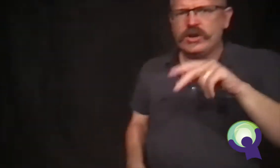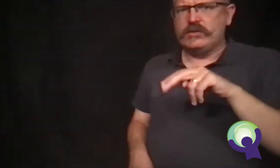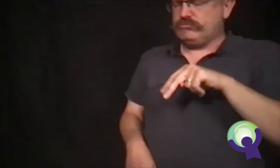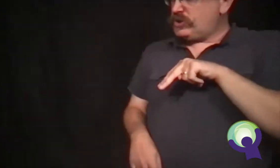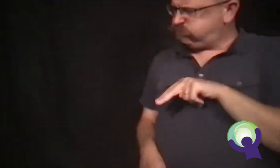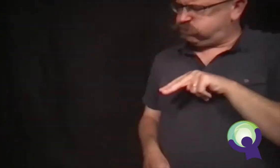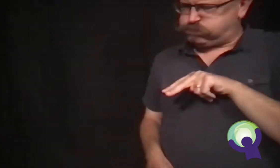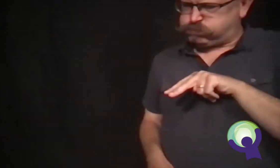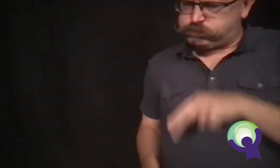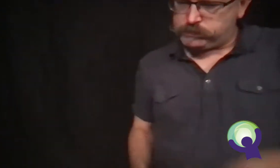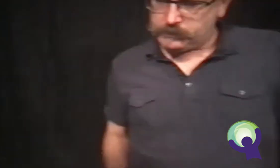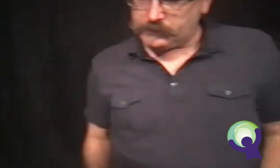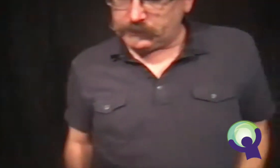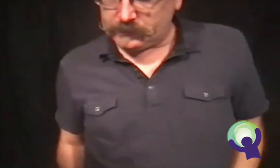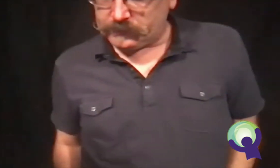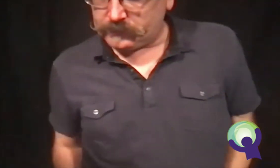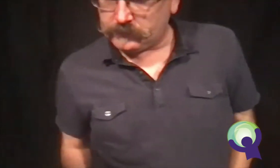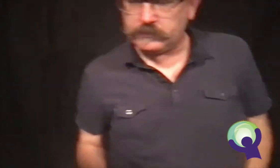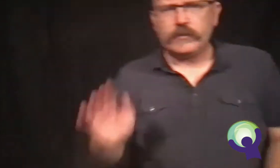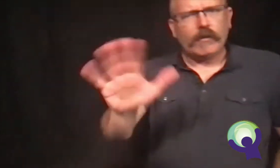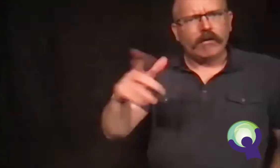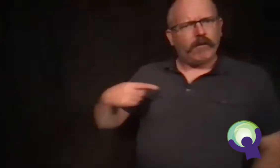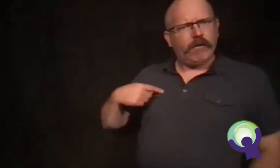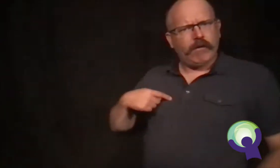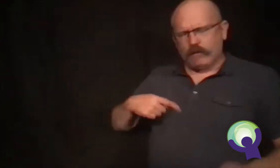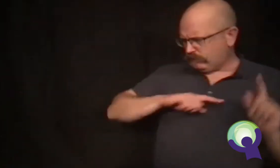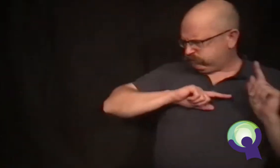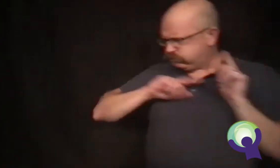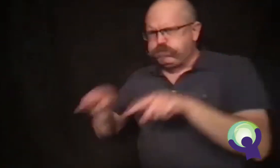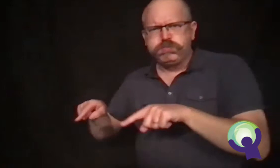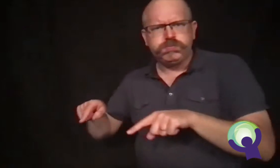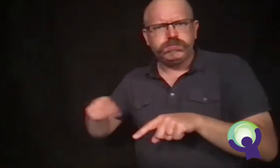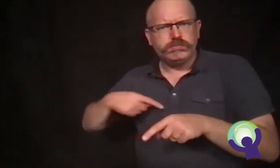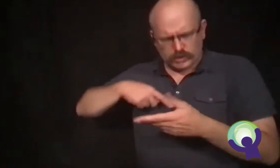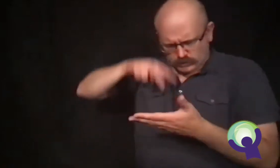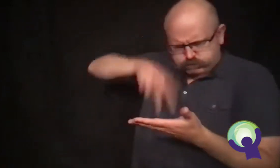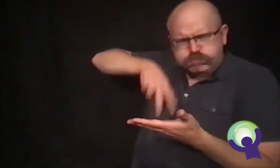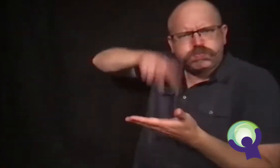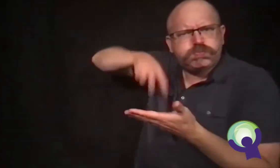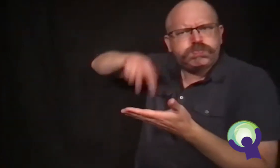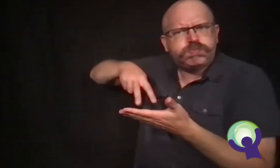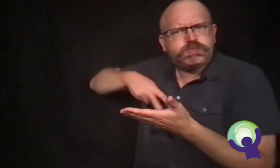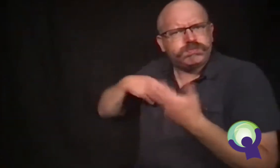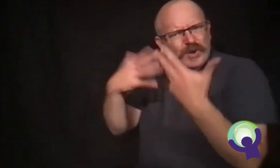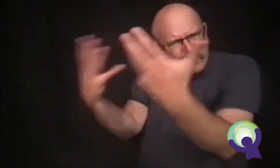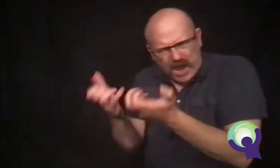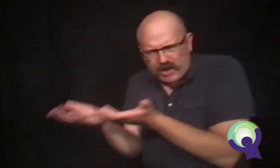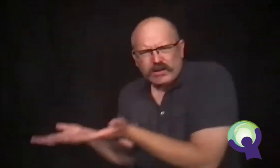"You know you can't check out books, Ron," said Mrs. Scott. You can read them here. That's the rule.